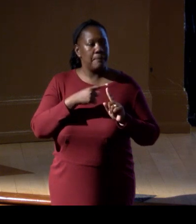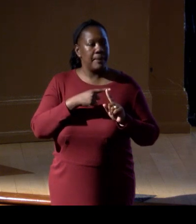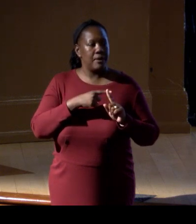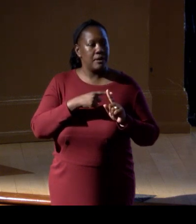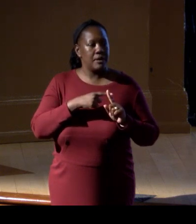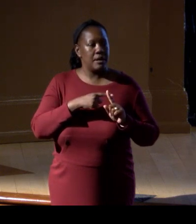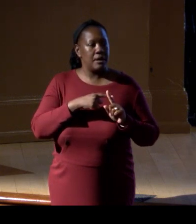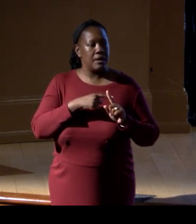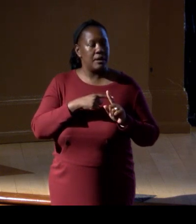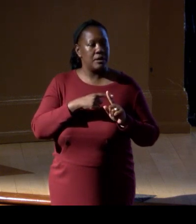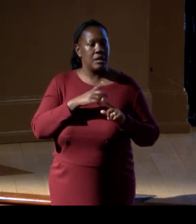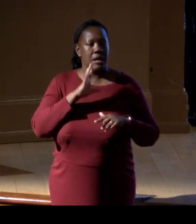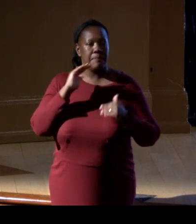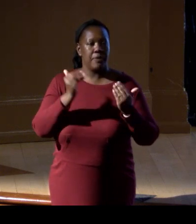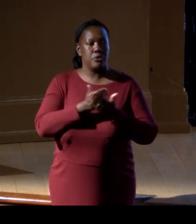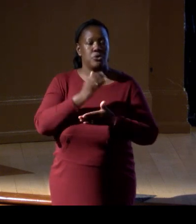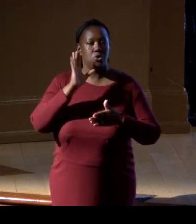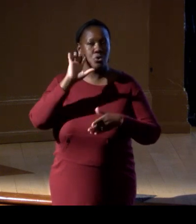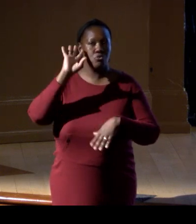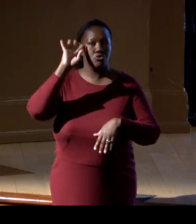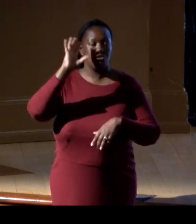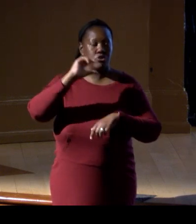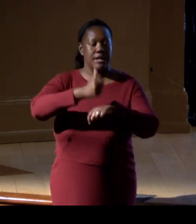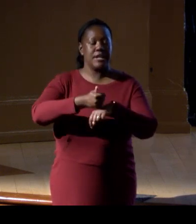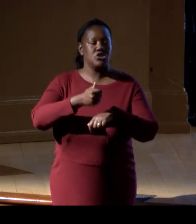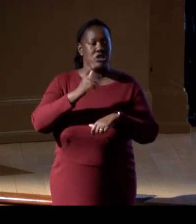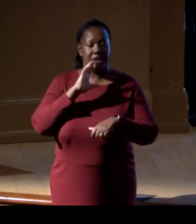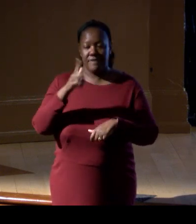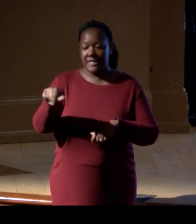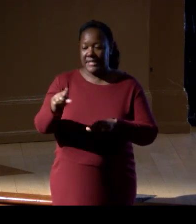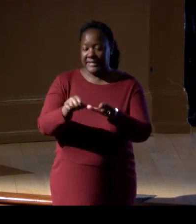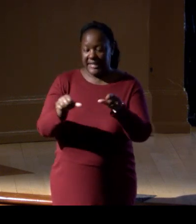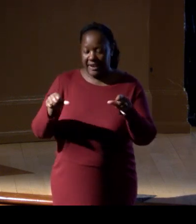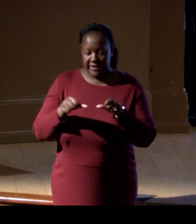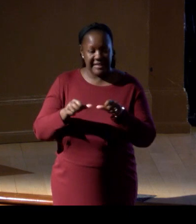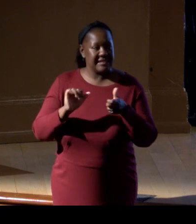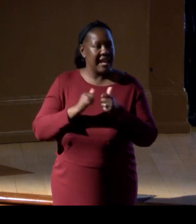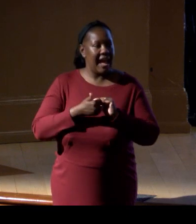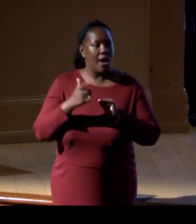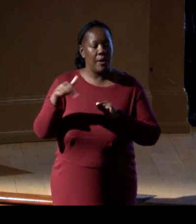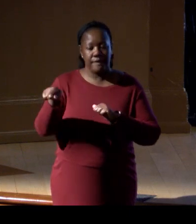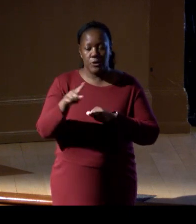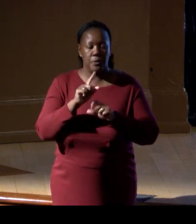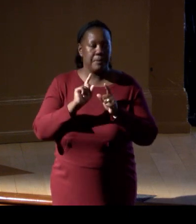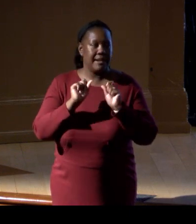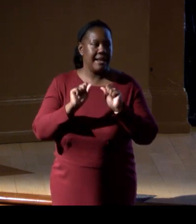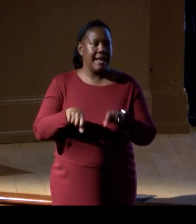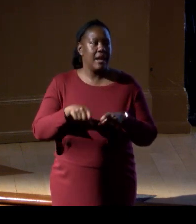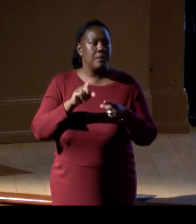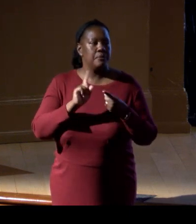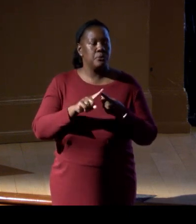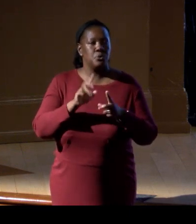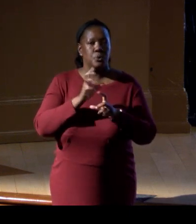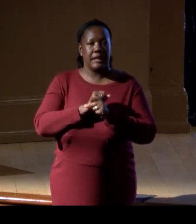when you're talking about the creation of these no-take areas, how have you been able to get like the local fishing communities